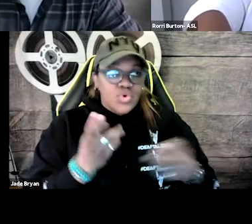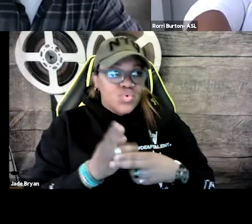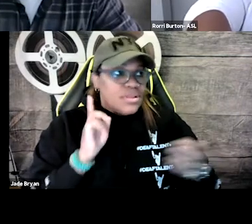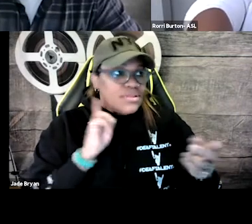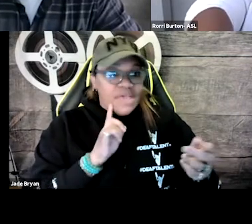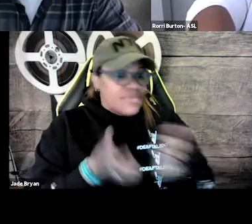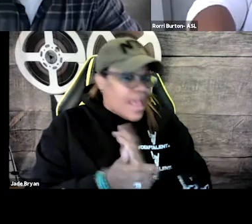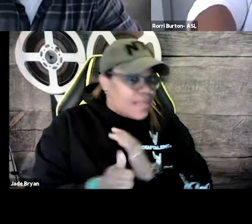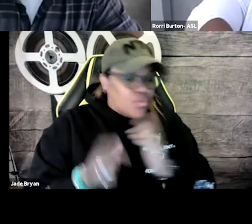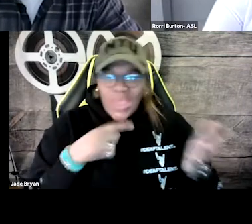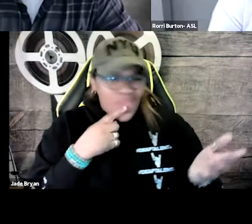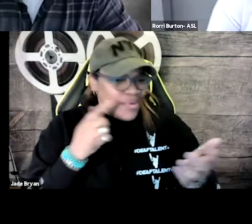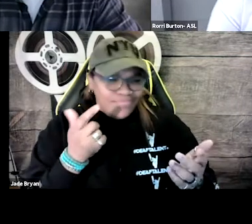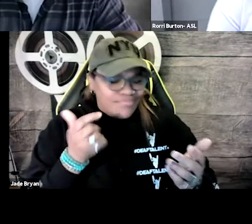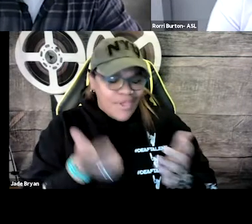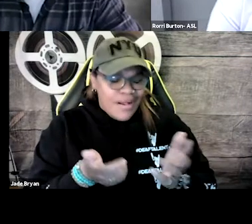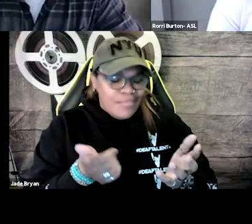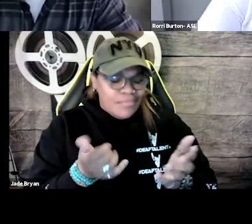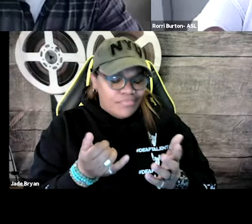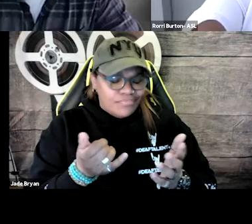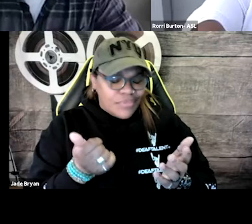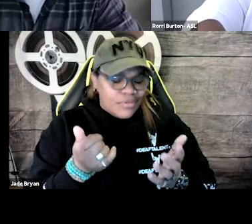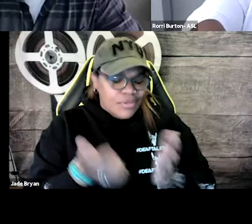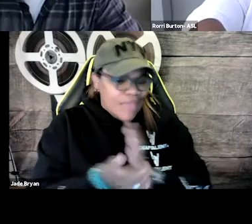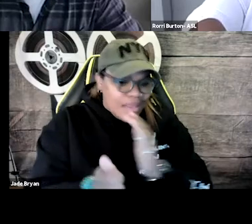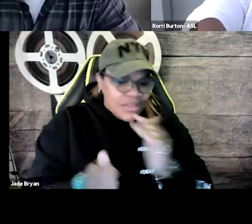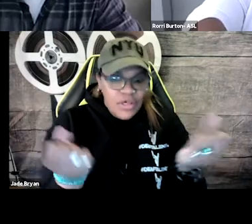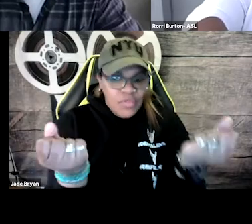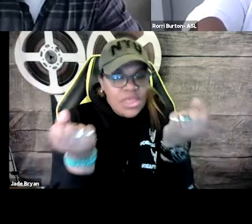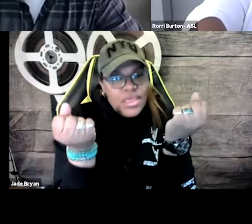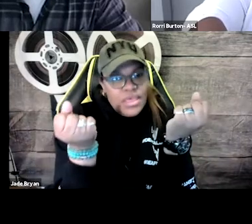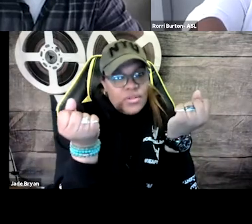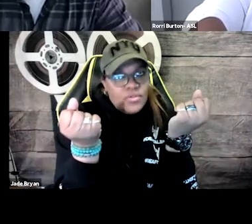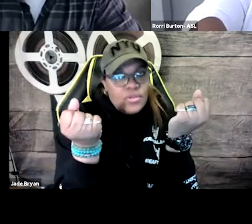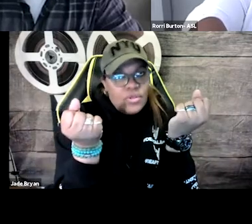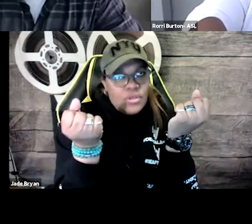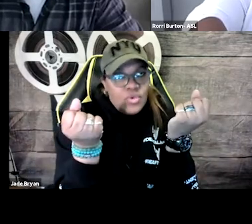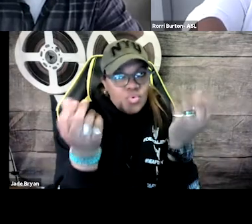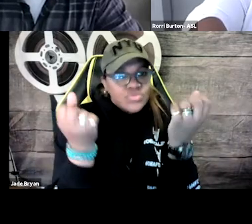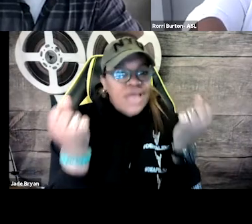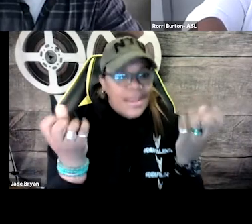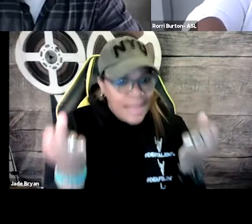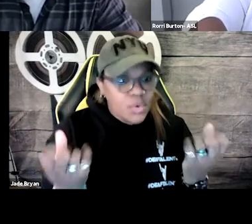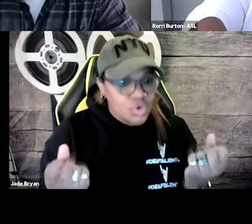Using deaf talent, or hearing talent with sign language